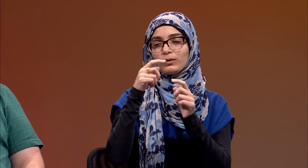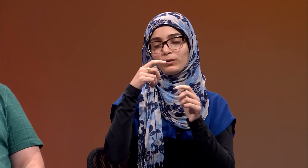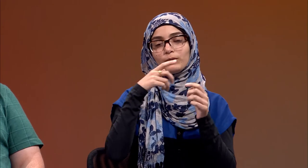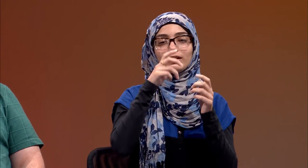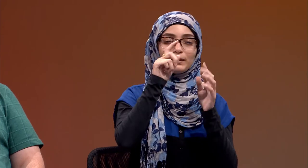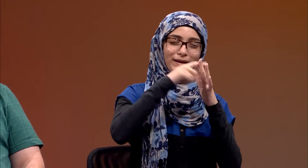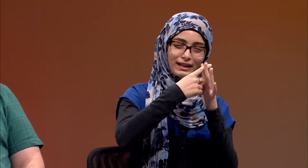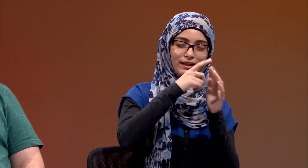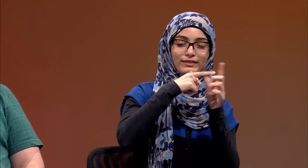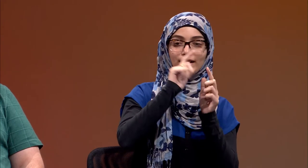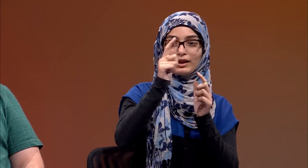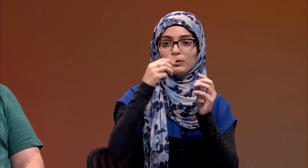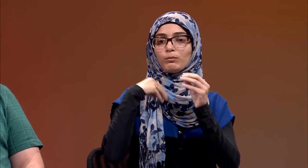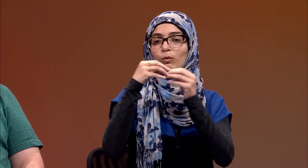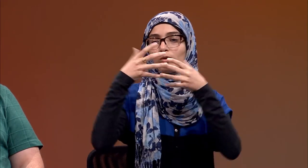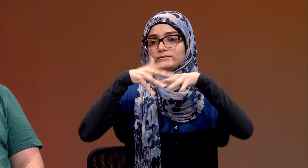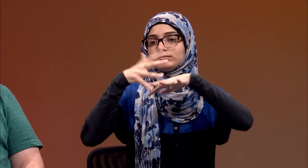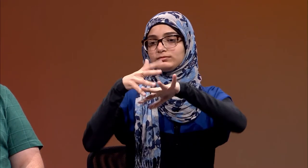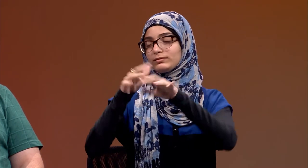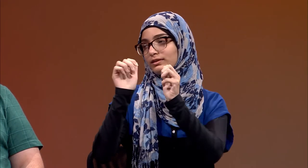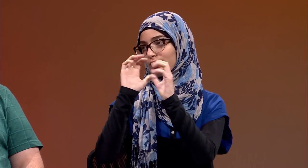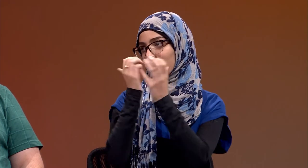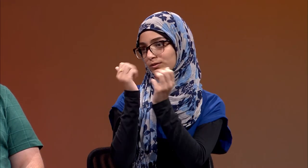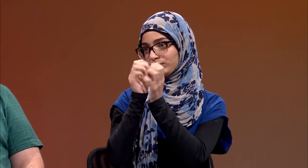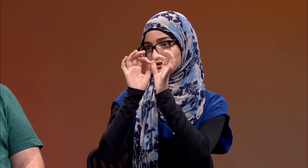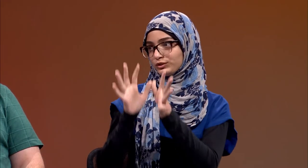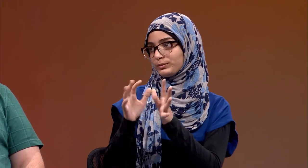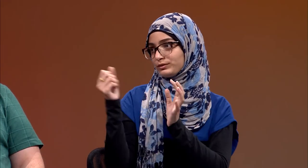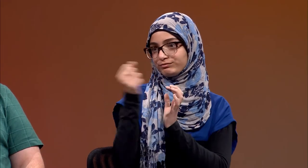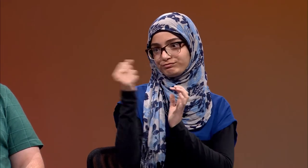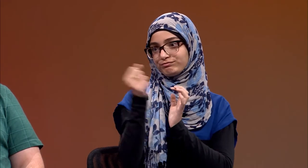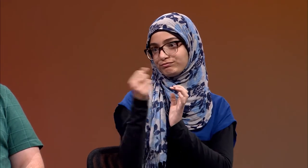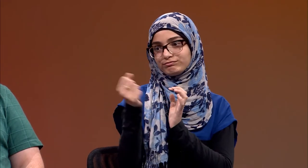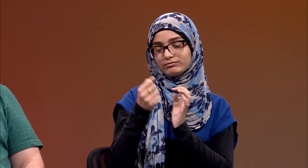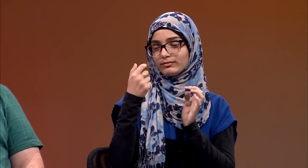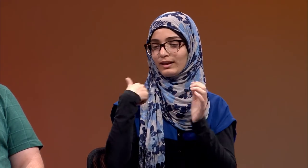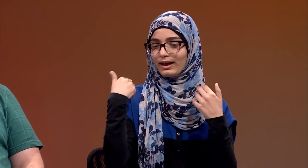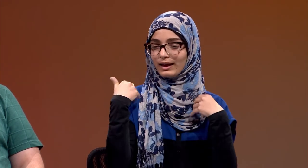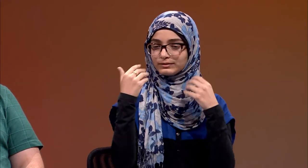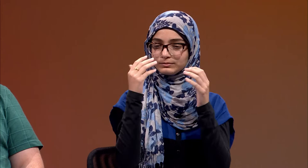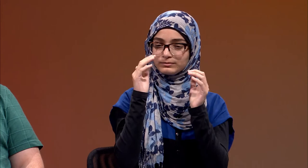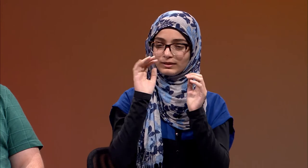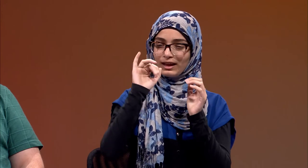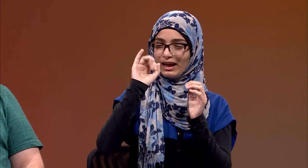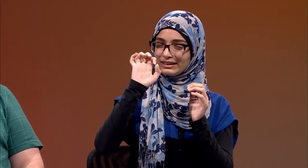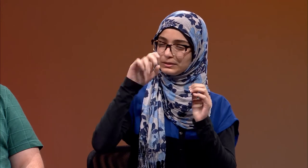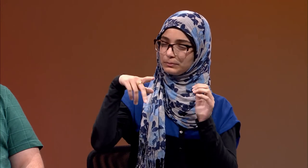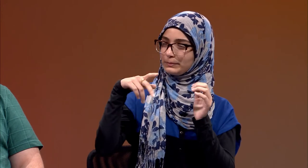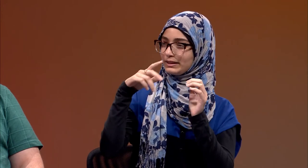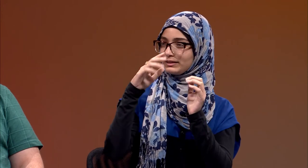I was in a deaf education program, small classes, as well as being mainstreamed classes with interpreters.